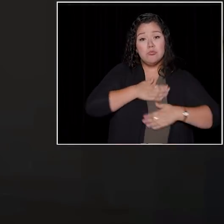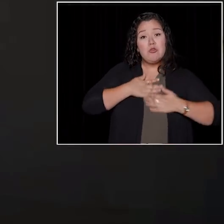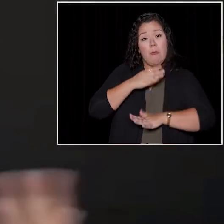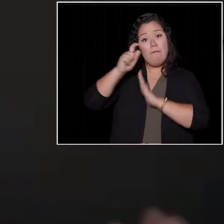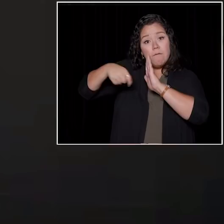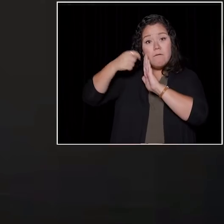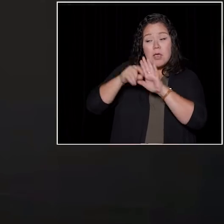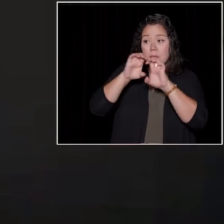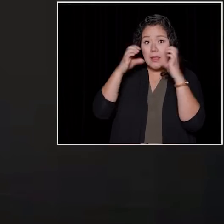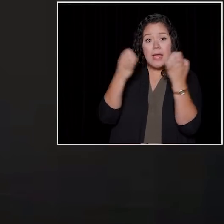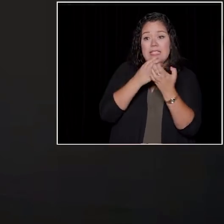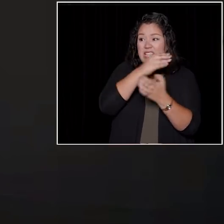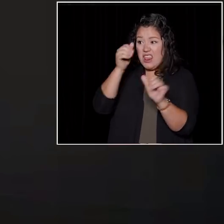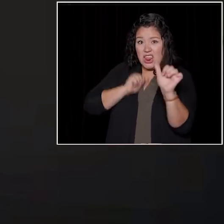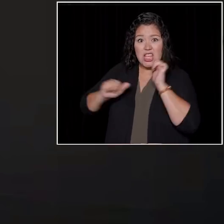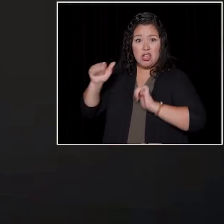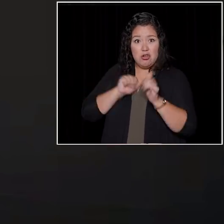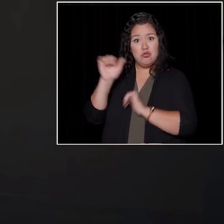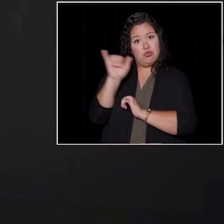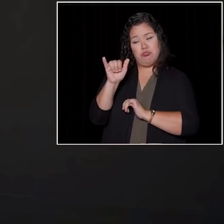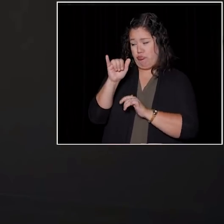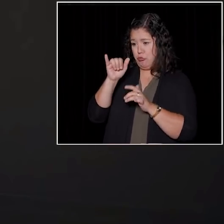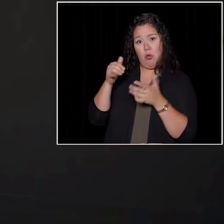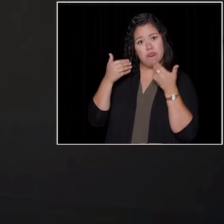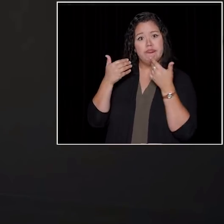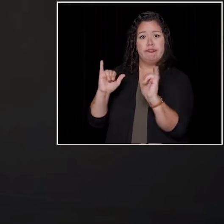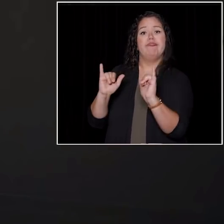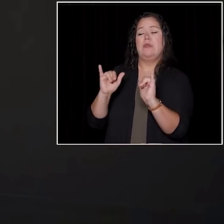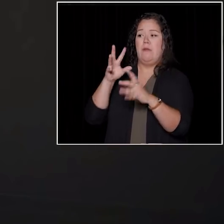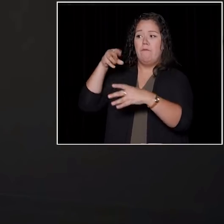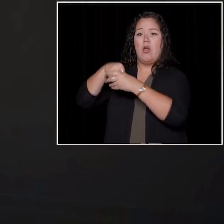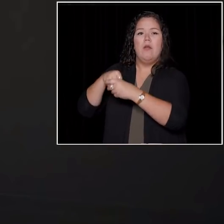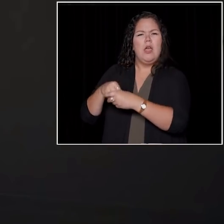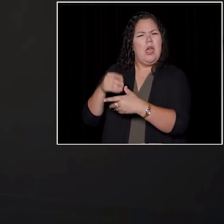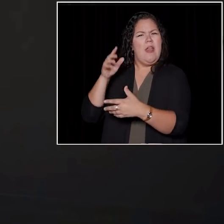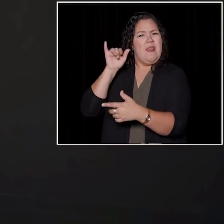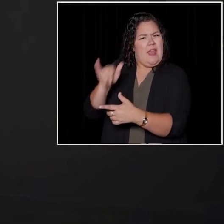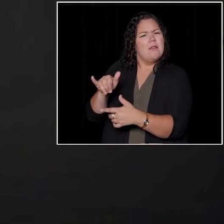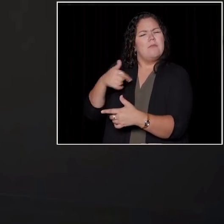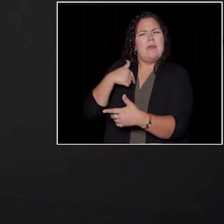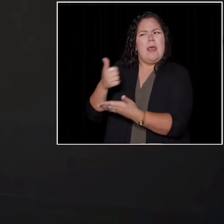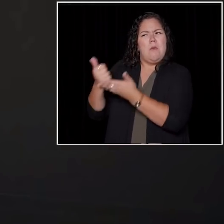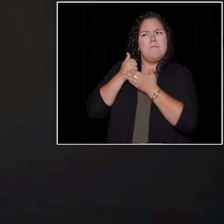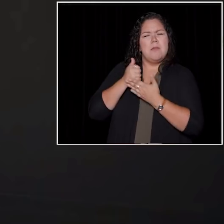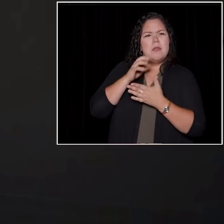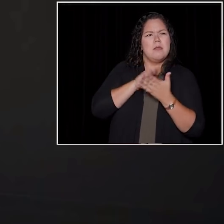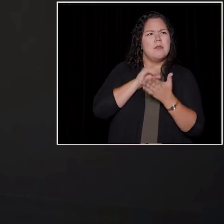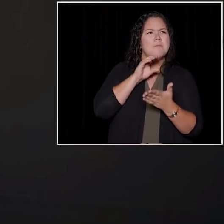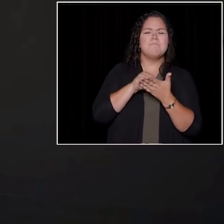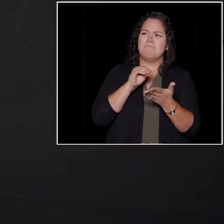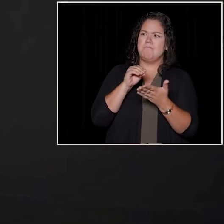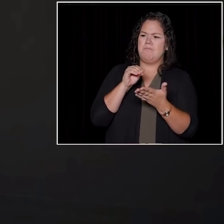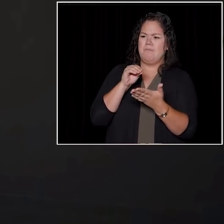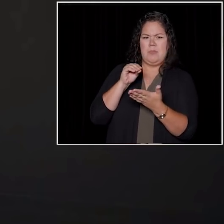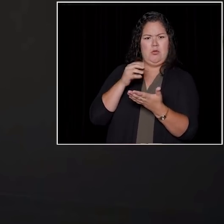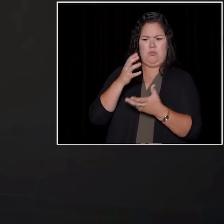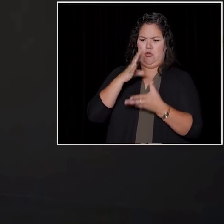and I did theater while I was at UBC and I learned how important it was to try to tell our story.